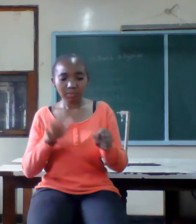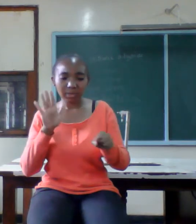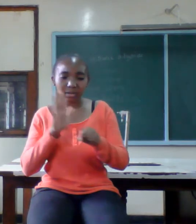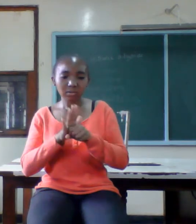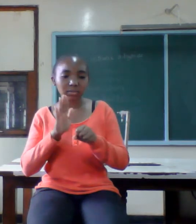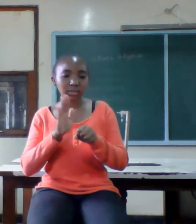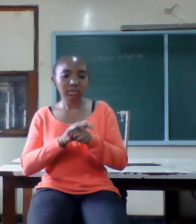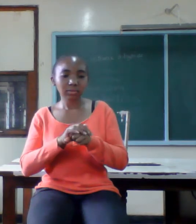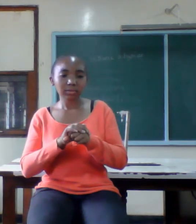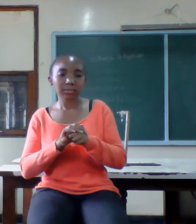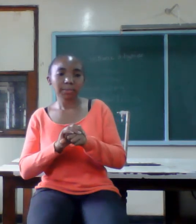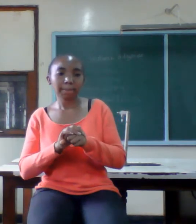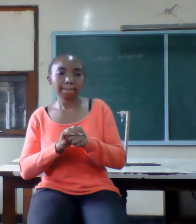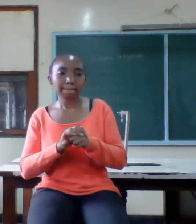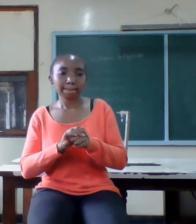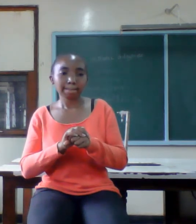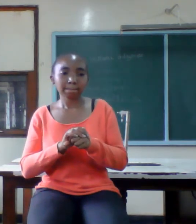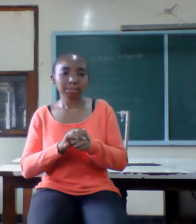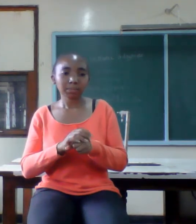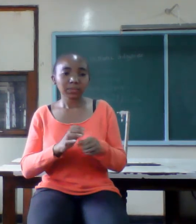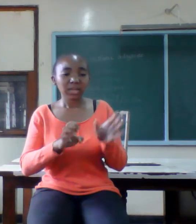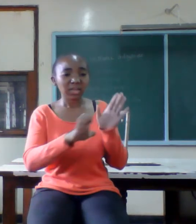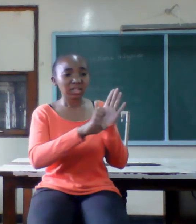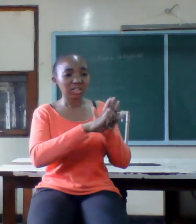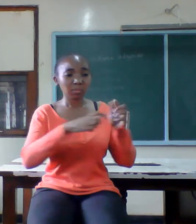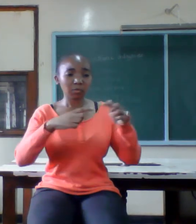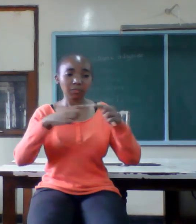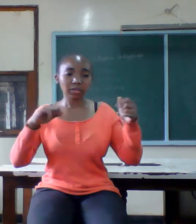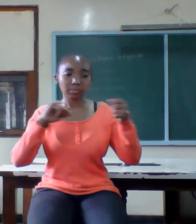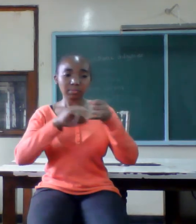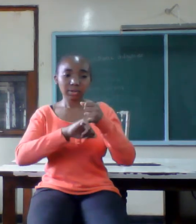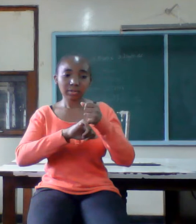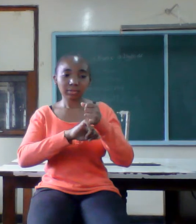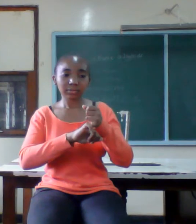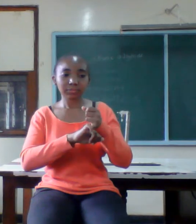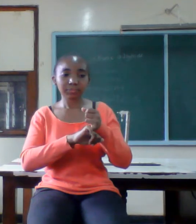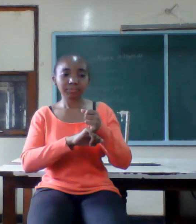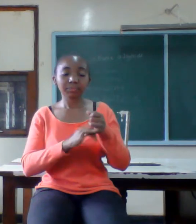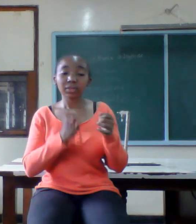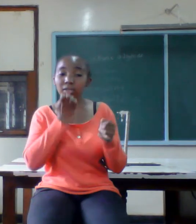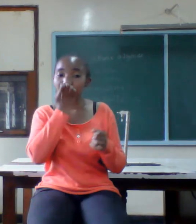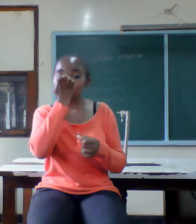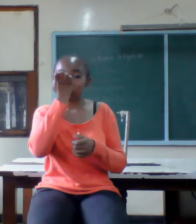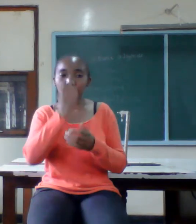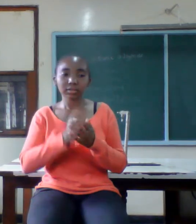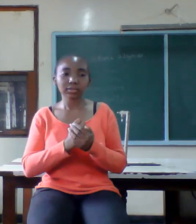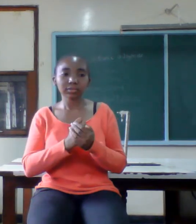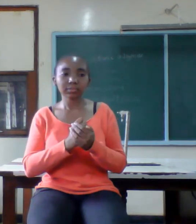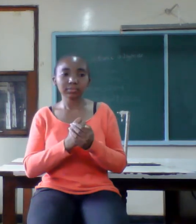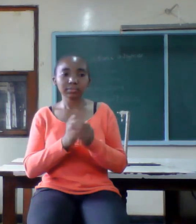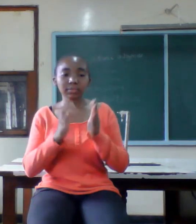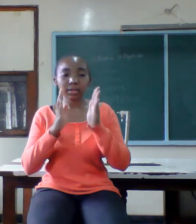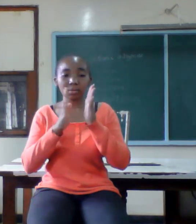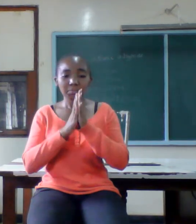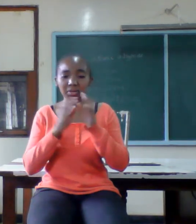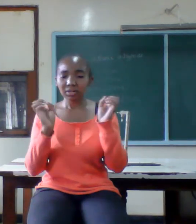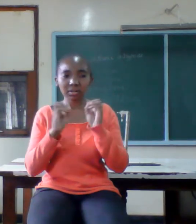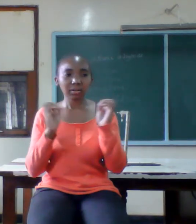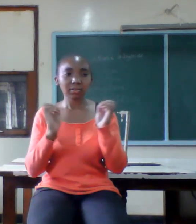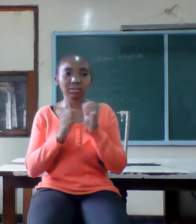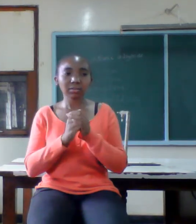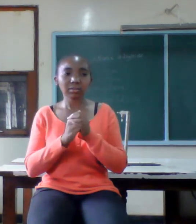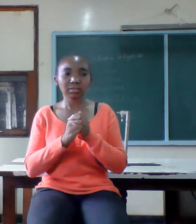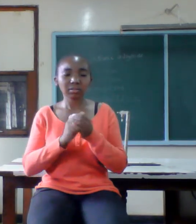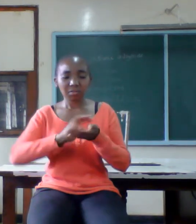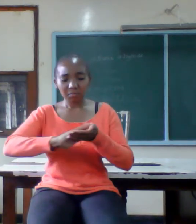enemies of marriage some enemies of marriage are ignorance prayers prayerlessness and forgiveness